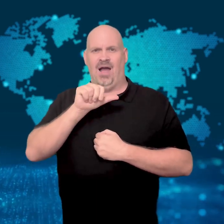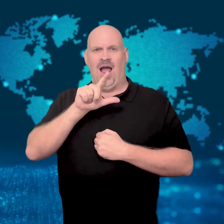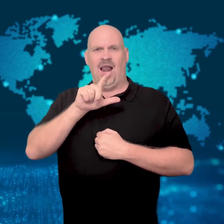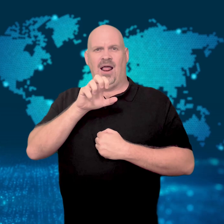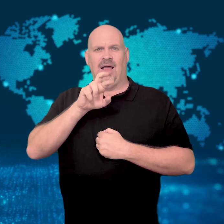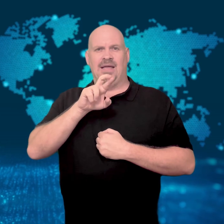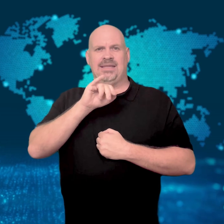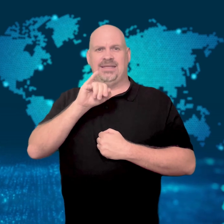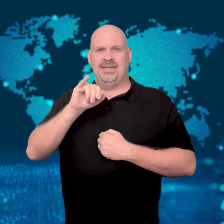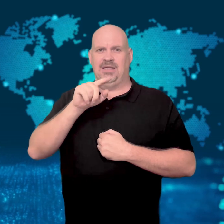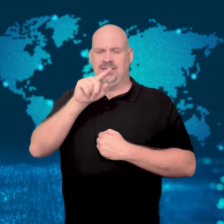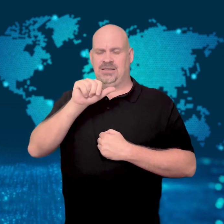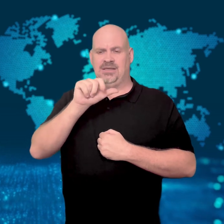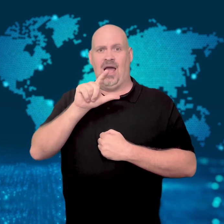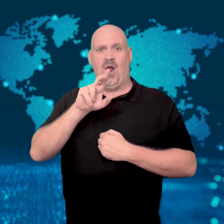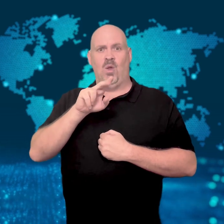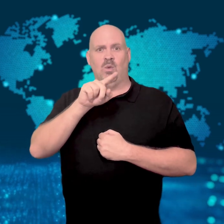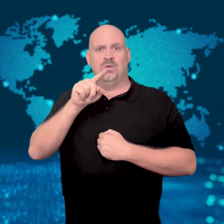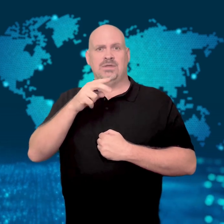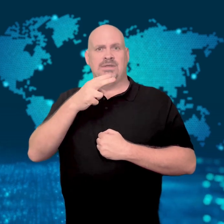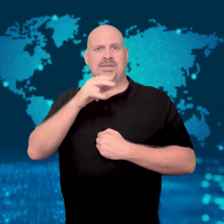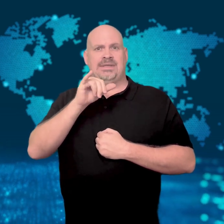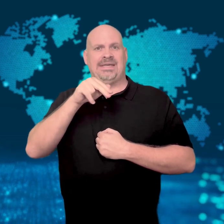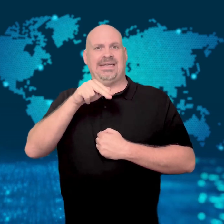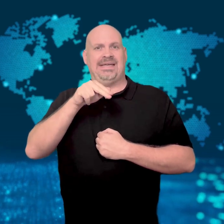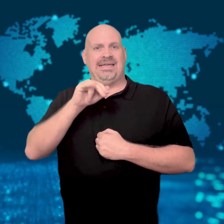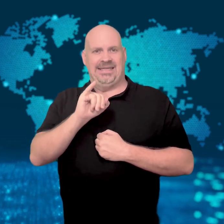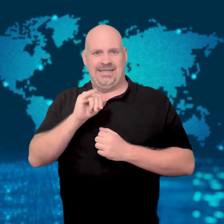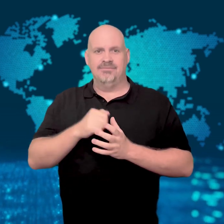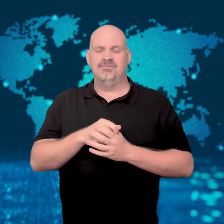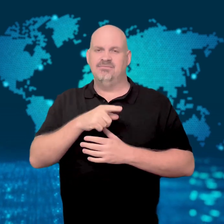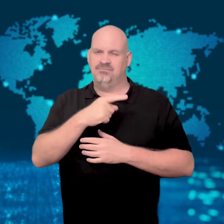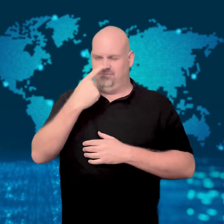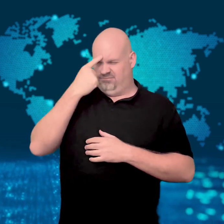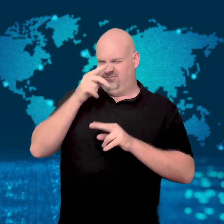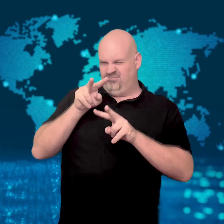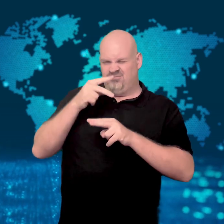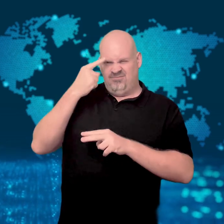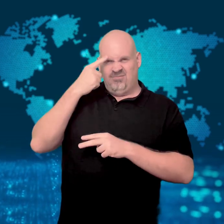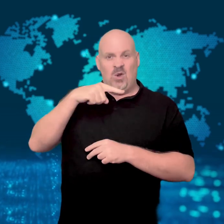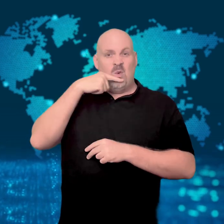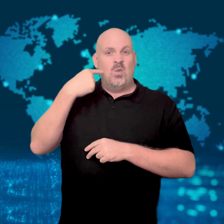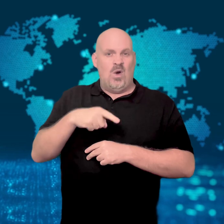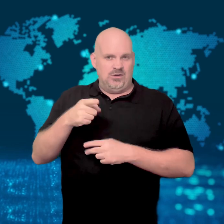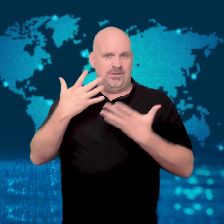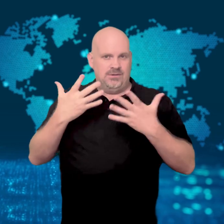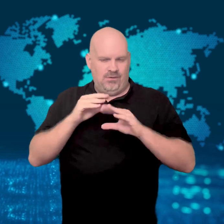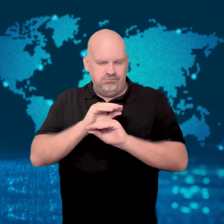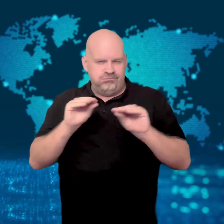One of Ukraine's military commanders, General Valerii Zaluzhnyi, believes